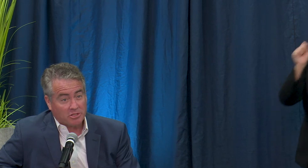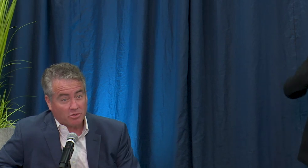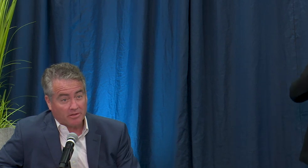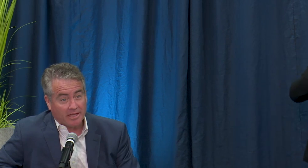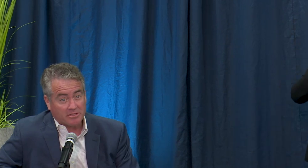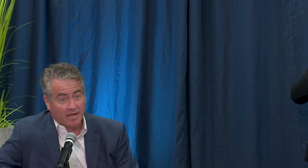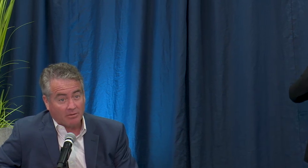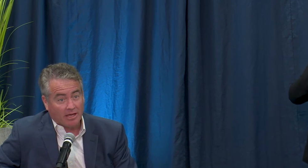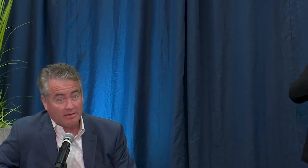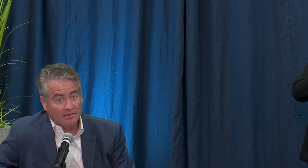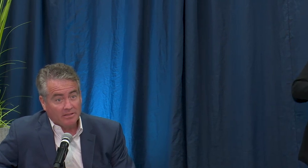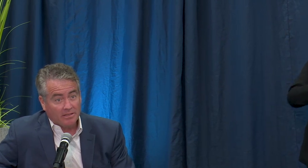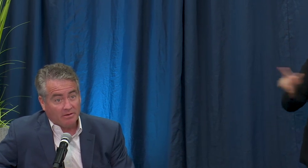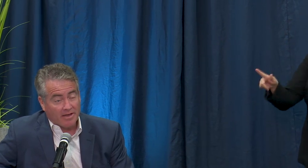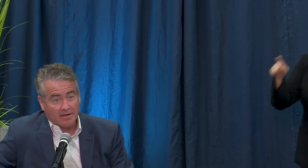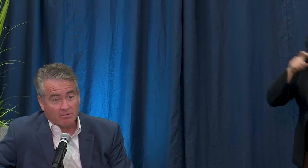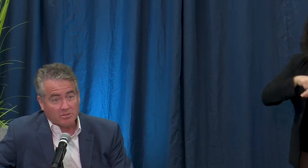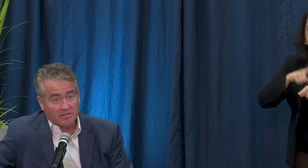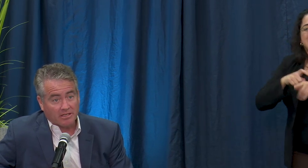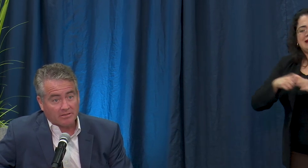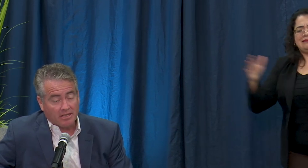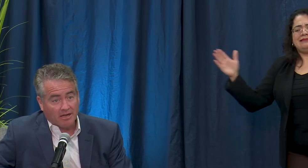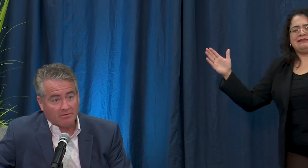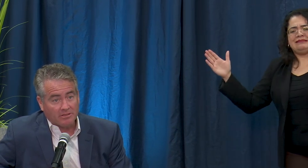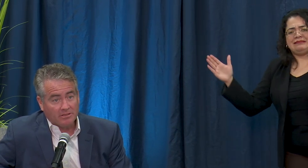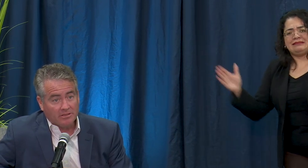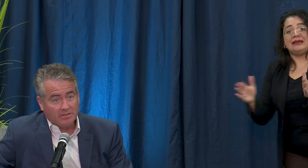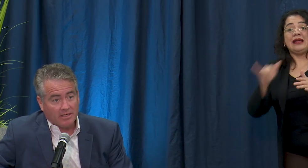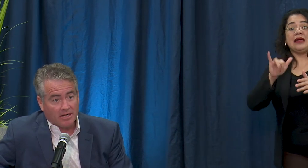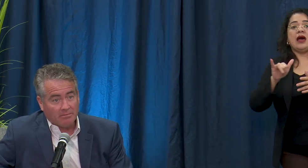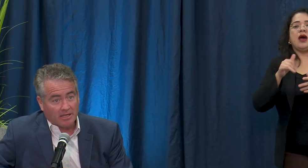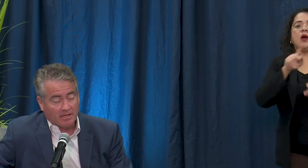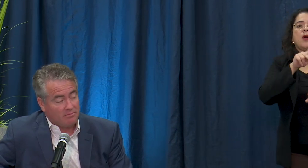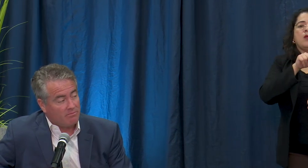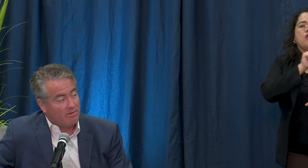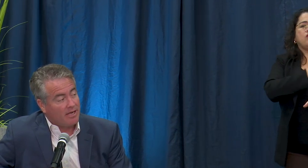to shorten that timeline. We've added personnel to the effort but again my